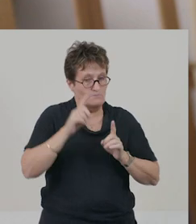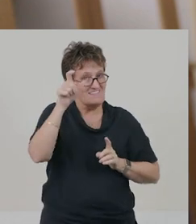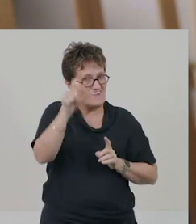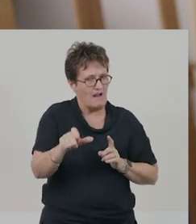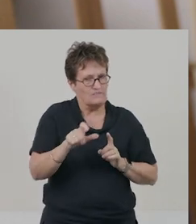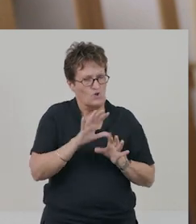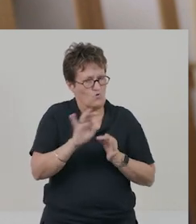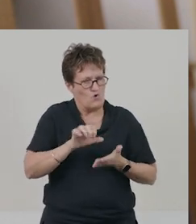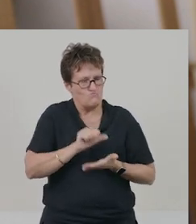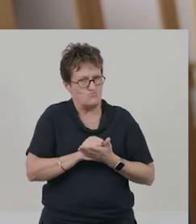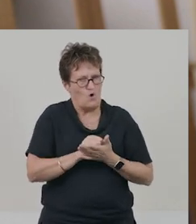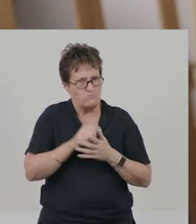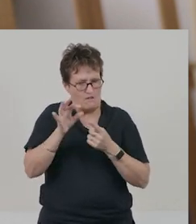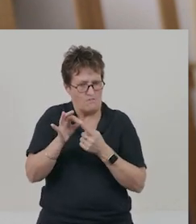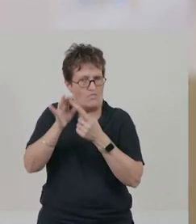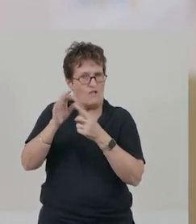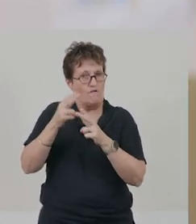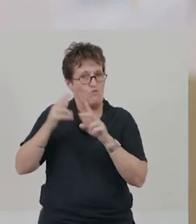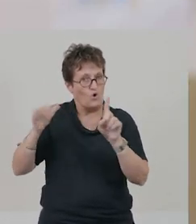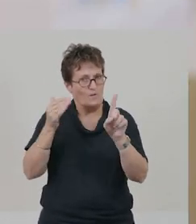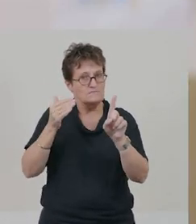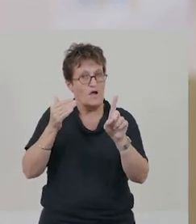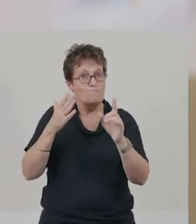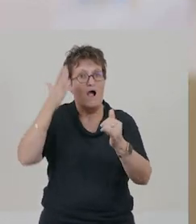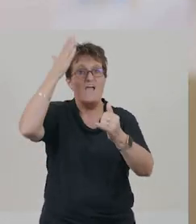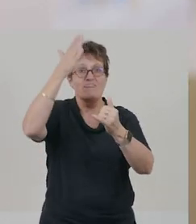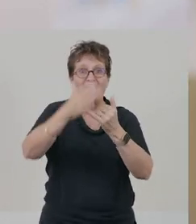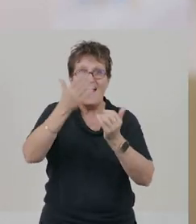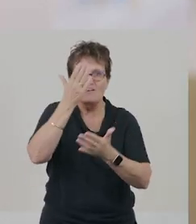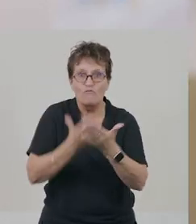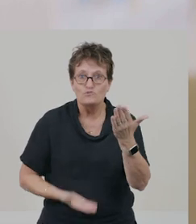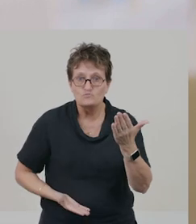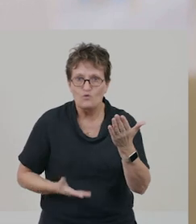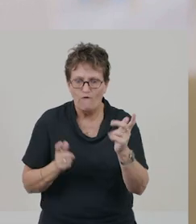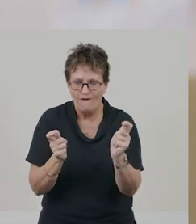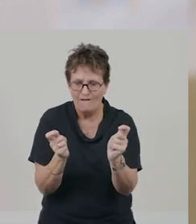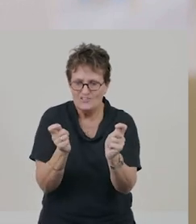that are not appropriate for a quest. Often, by the end of the story, this has changed,